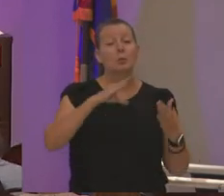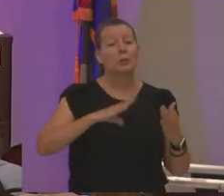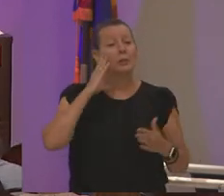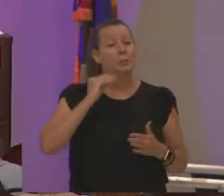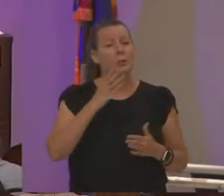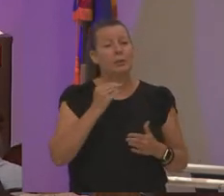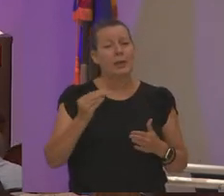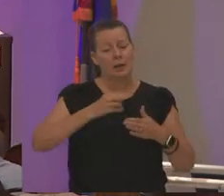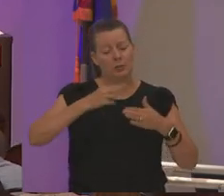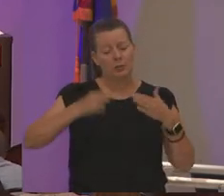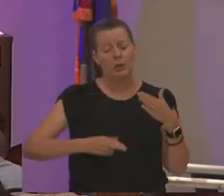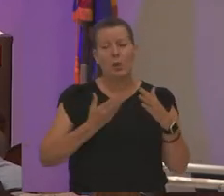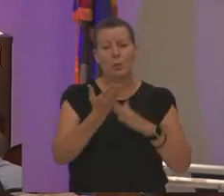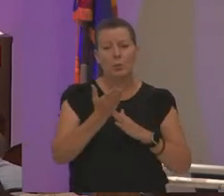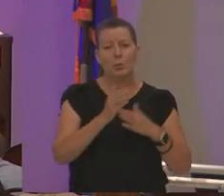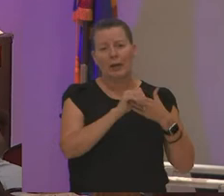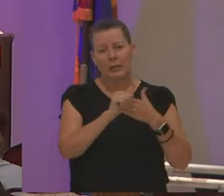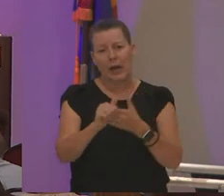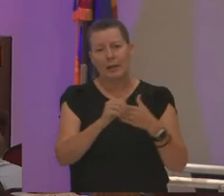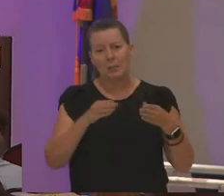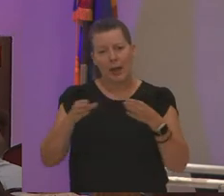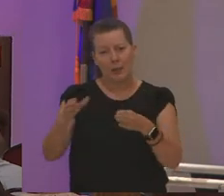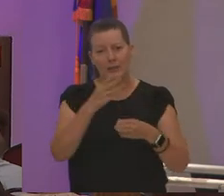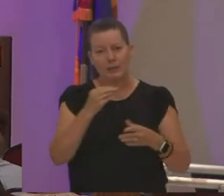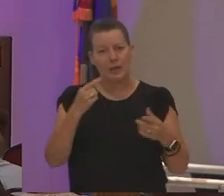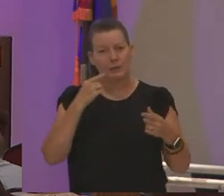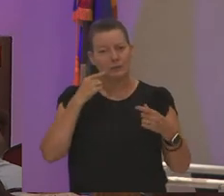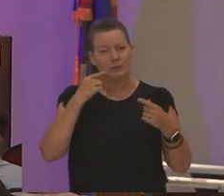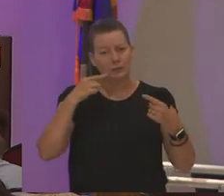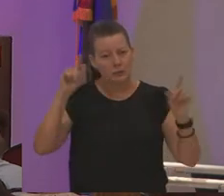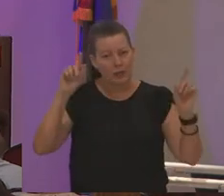guided pathways and guided pathways success i know that there are folks who have been working